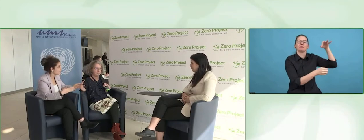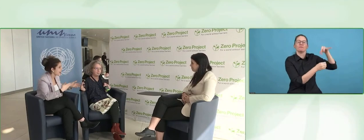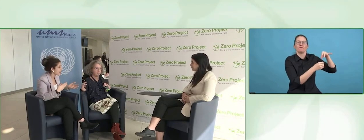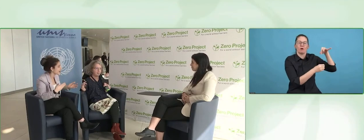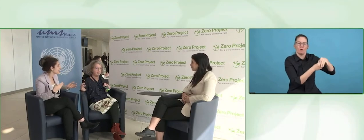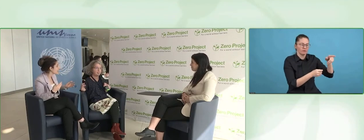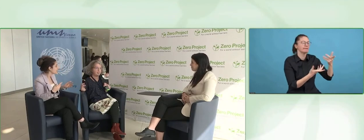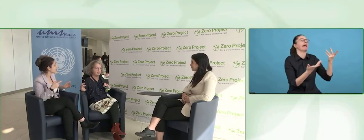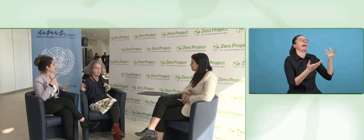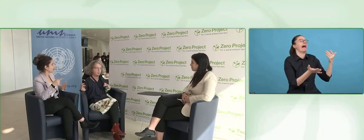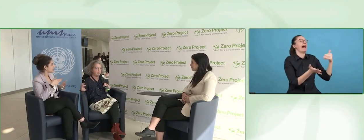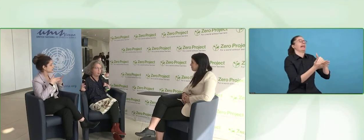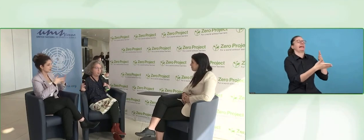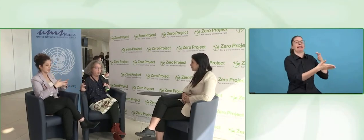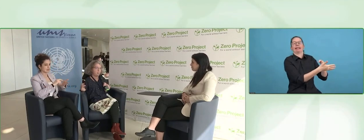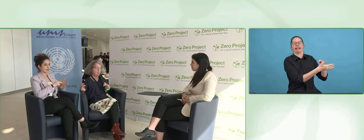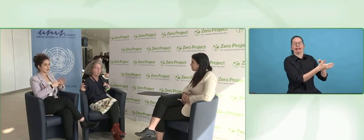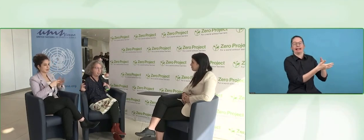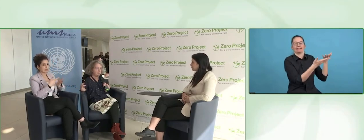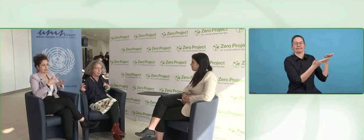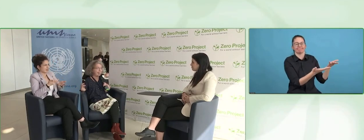The assistant in the room says there is your voting machine, you